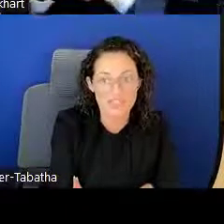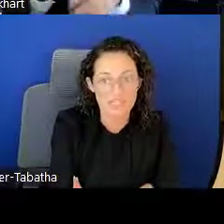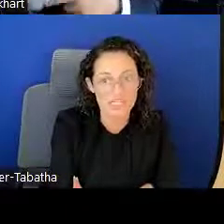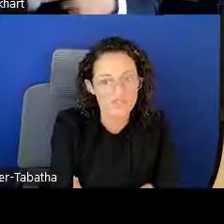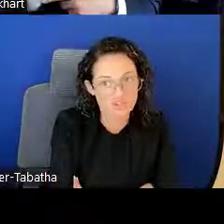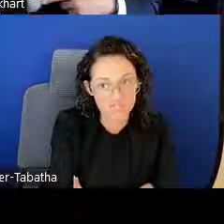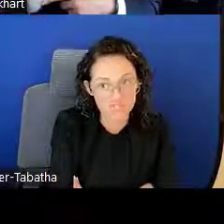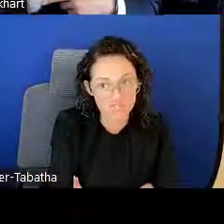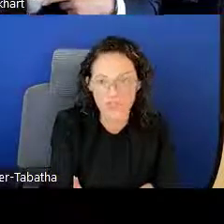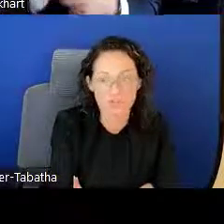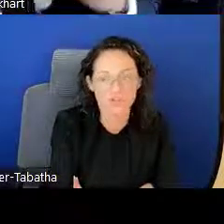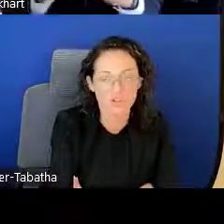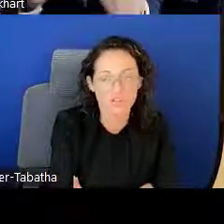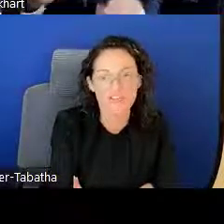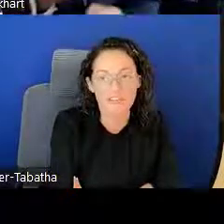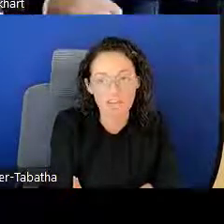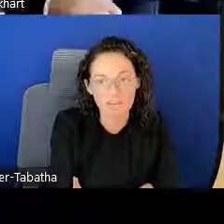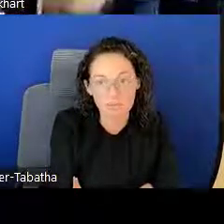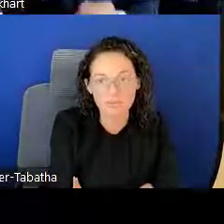to be extremely useful and valuable.